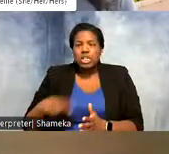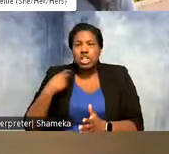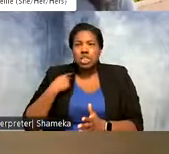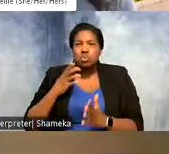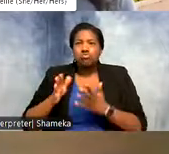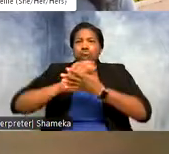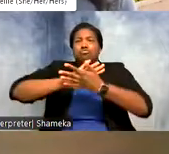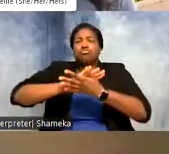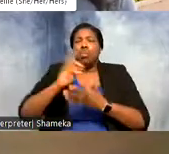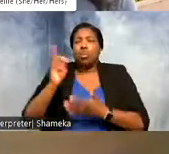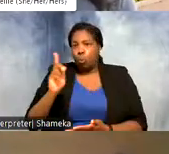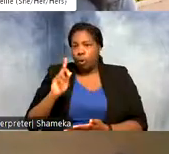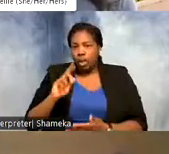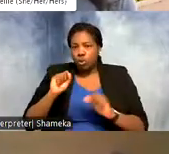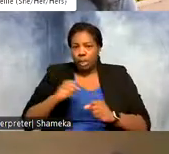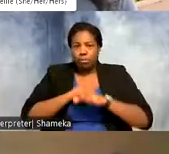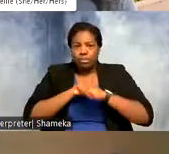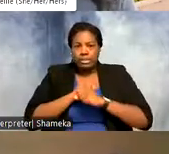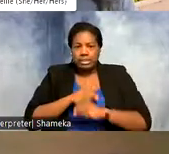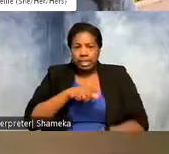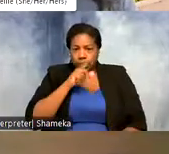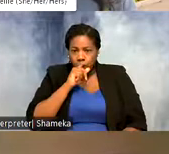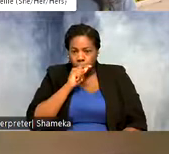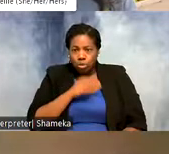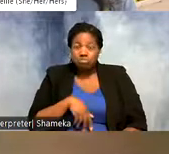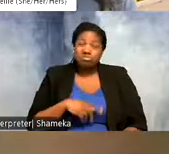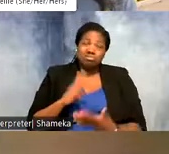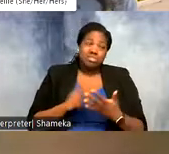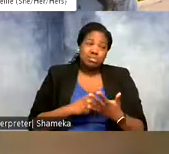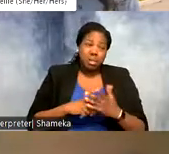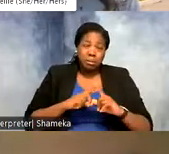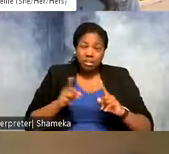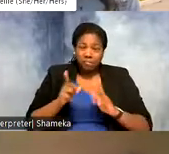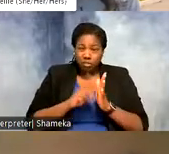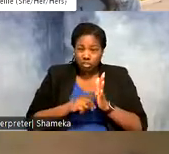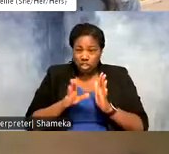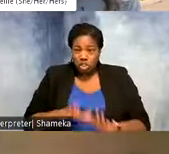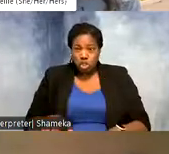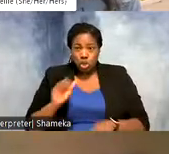it is." Again to protect the bird. And sometimes different researchers are working on individual